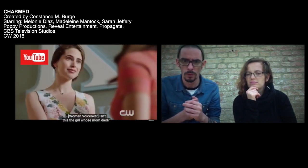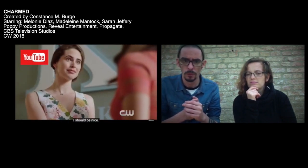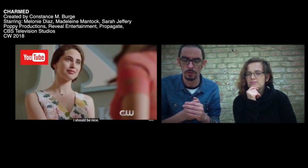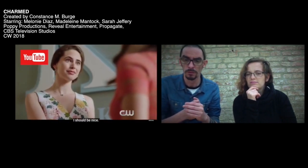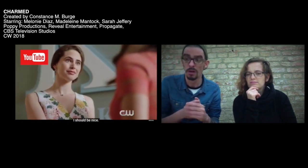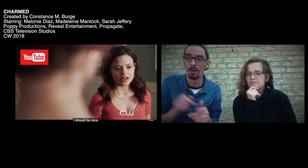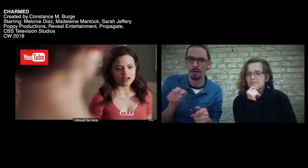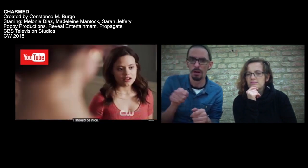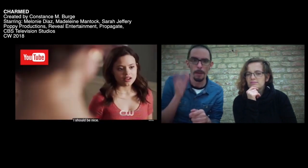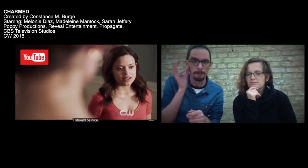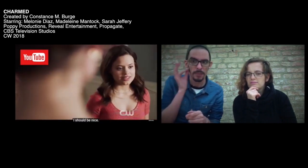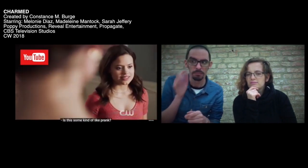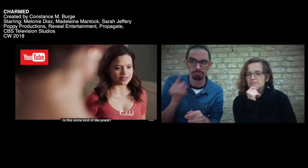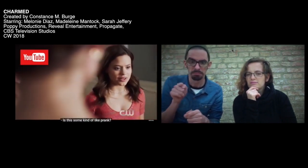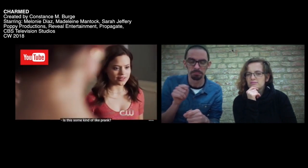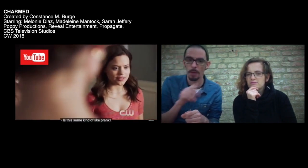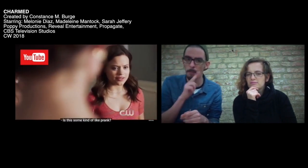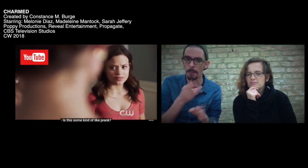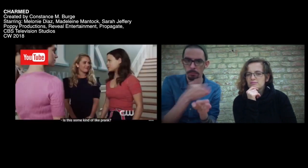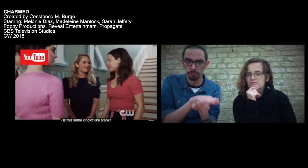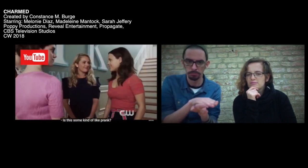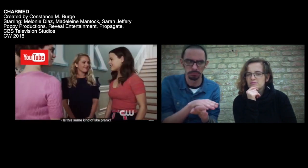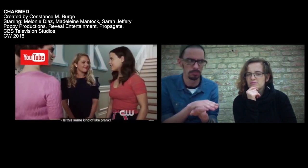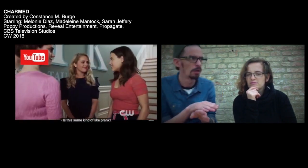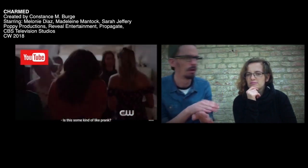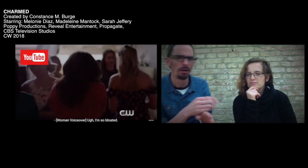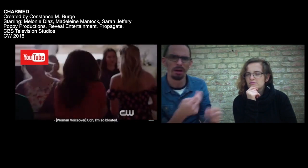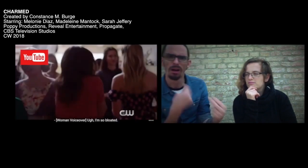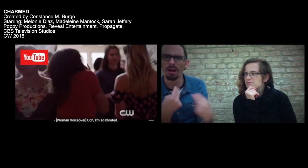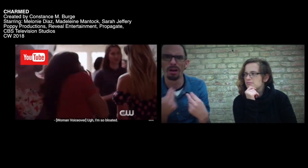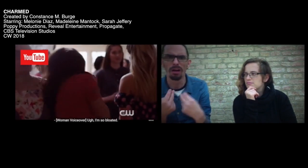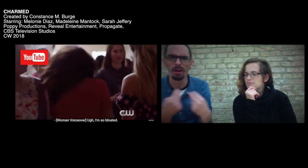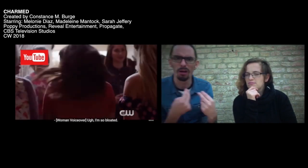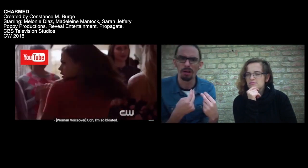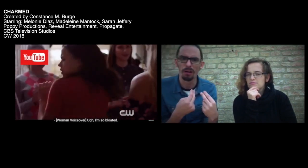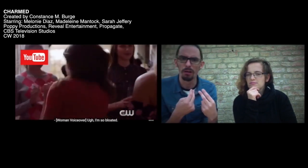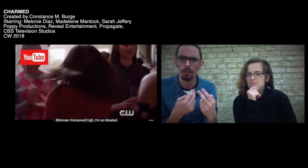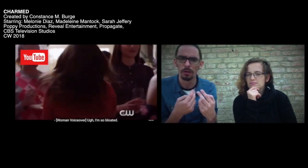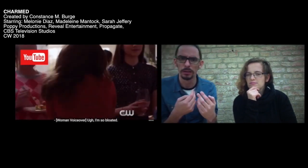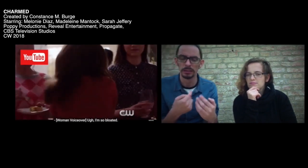[Ist das nicht das Mädchen, dessen Mutter starb?| [Ist das eine Art Scherz?]